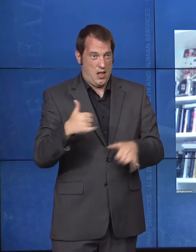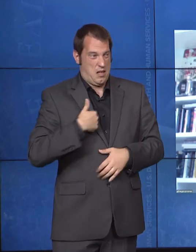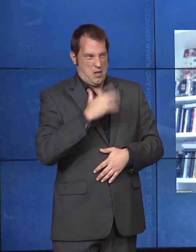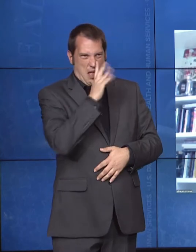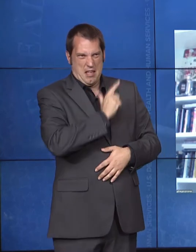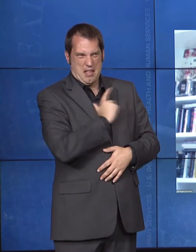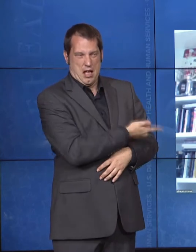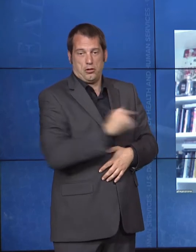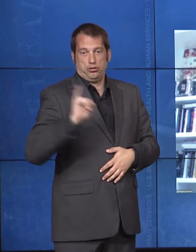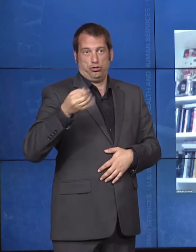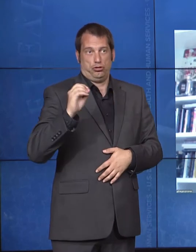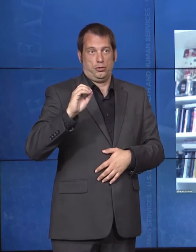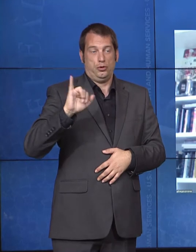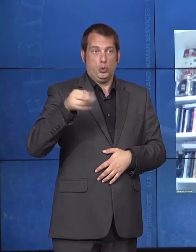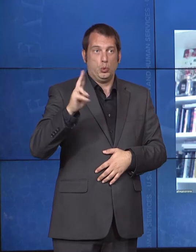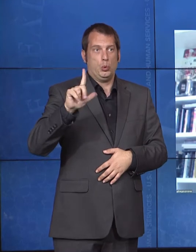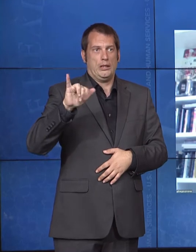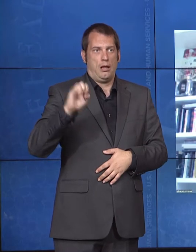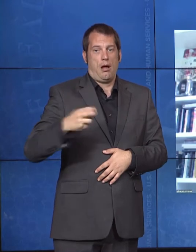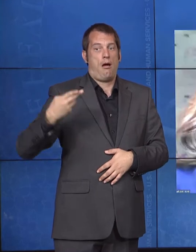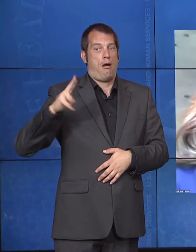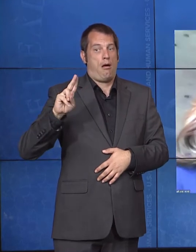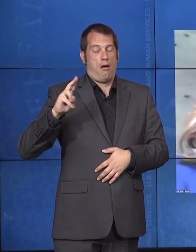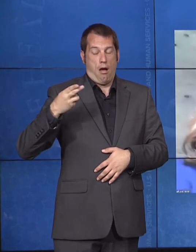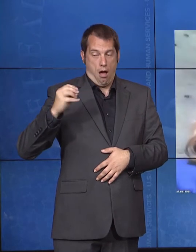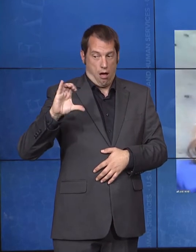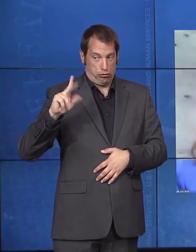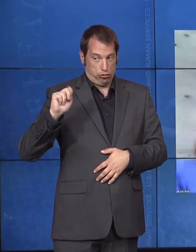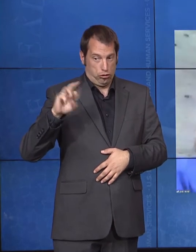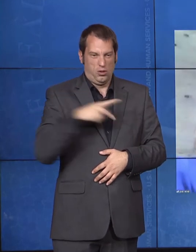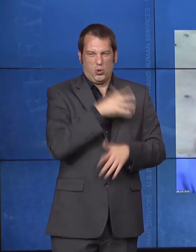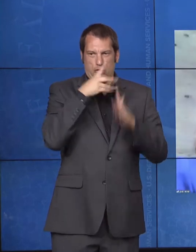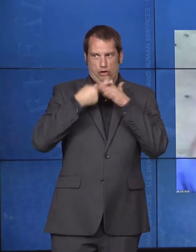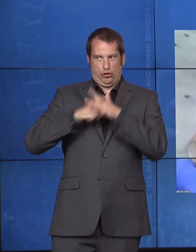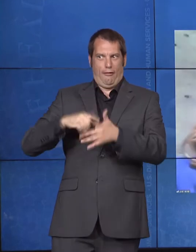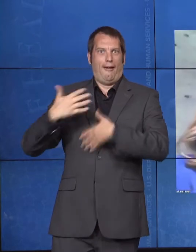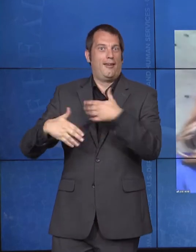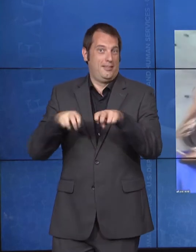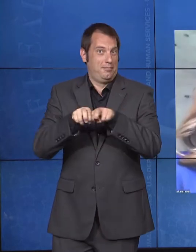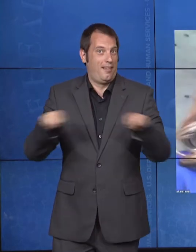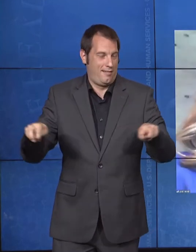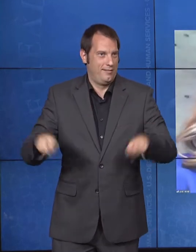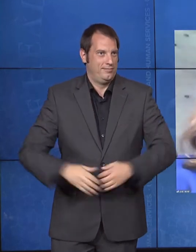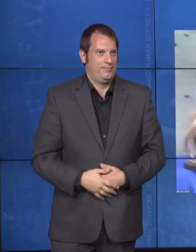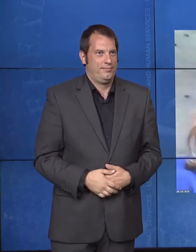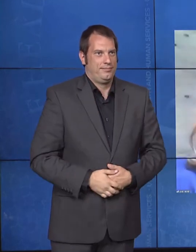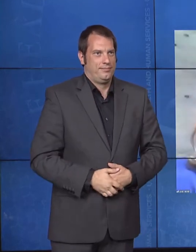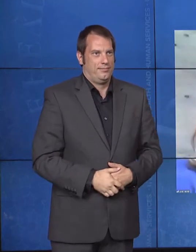Julie Hocker: Great. Thank you, Roger. And now we do, we turn to that panel discussion.